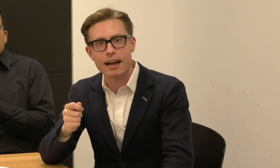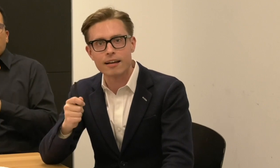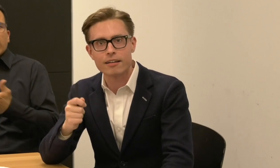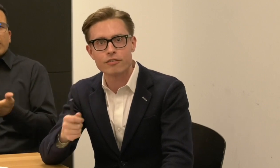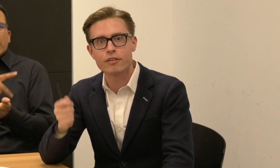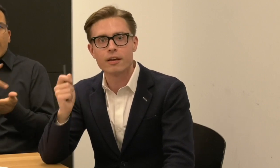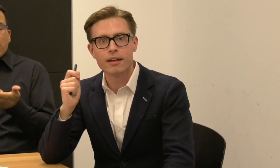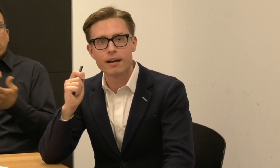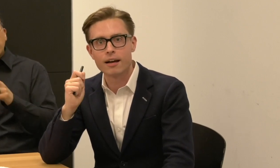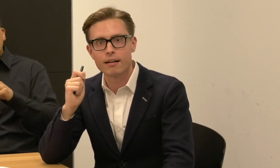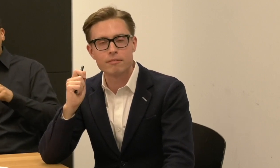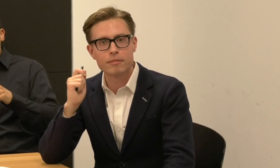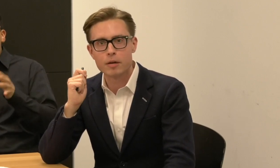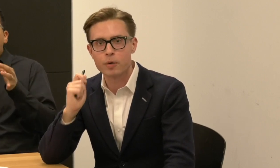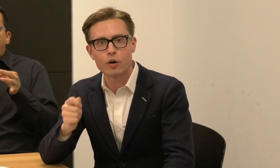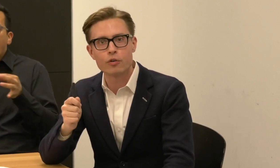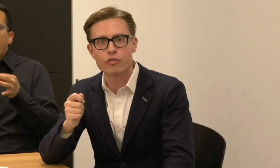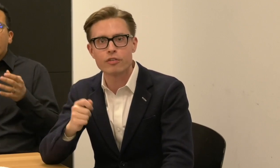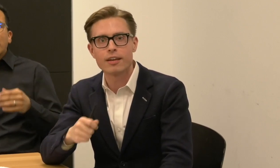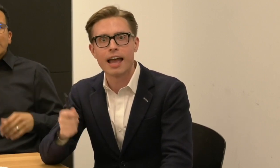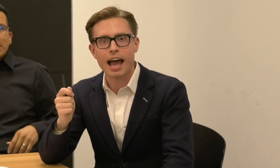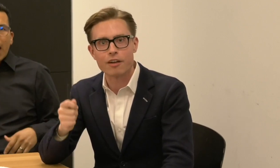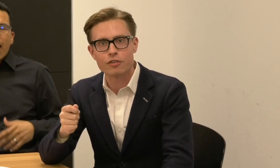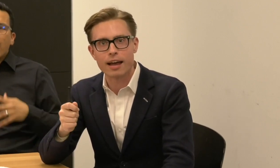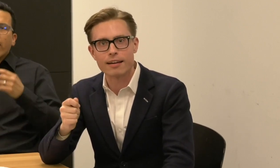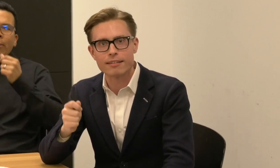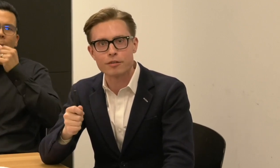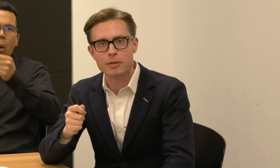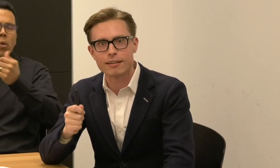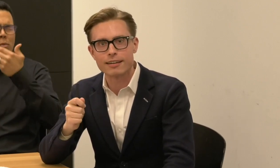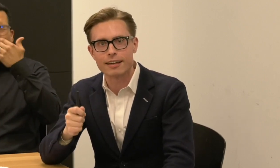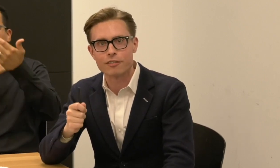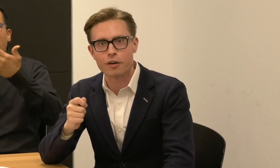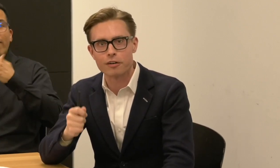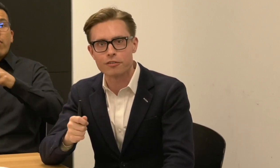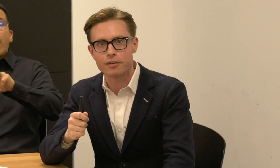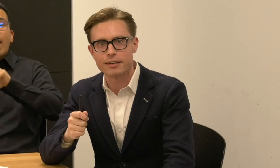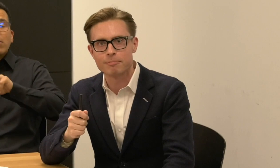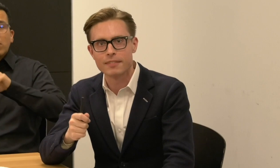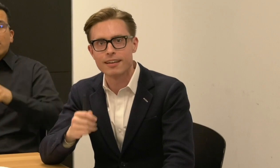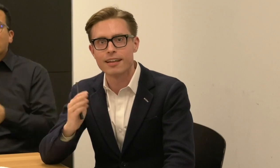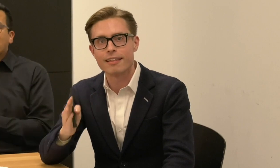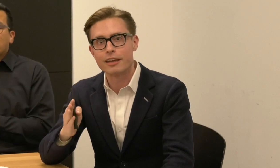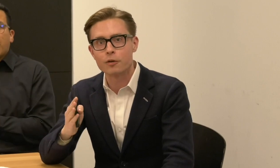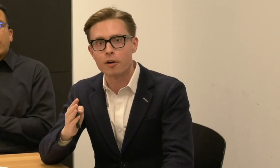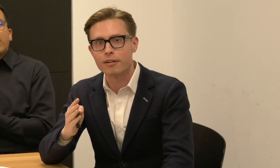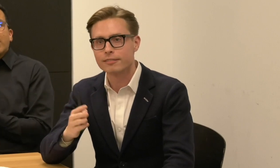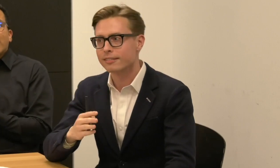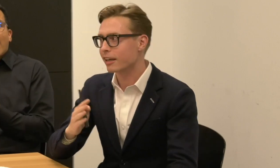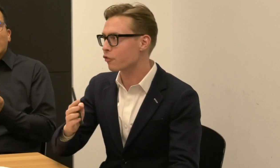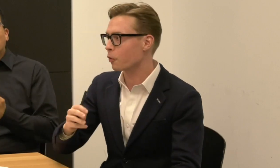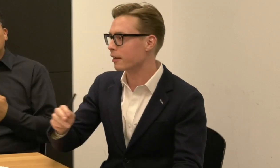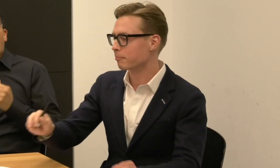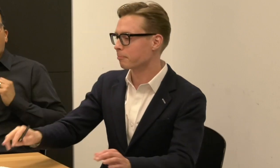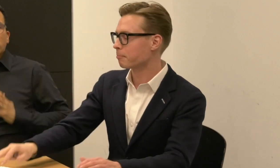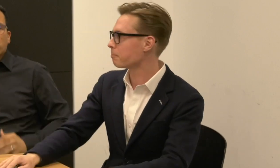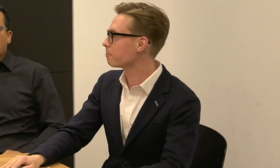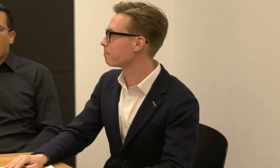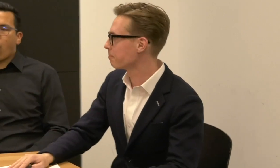rate, comment, tag us, post, hashtag (disabilitydanceartistry). Thank you all. Enjoy.